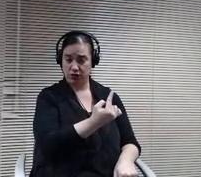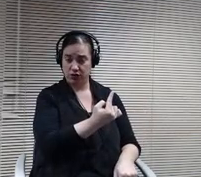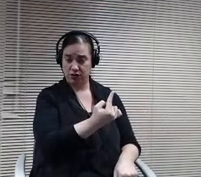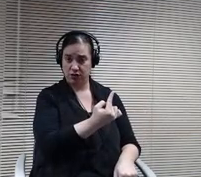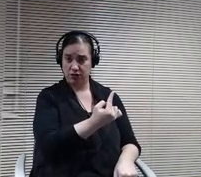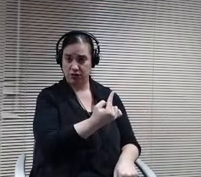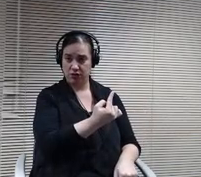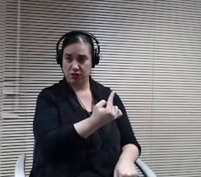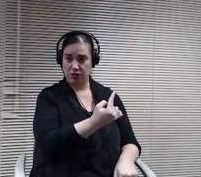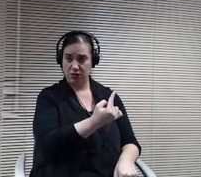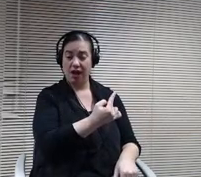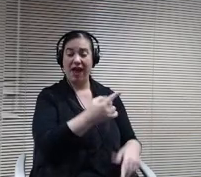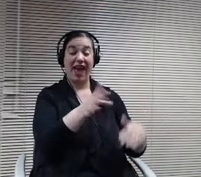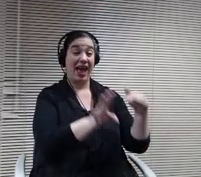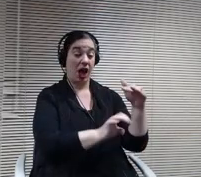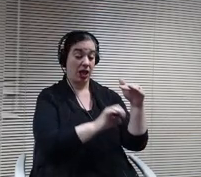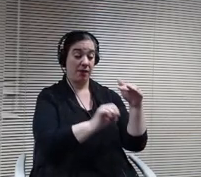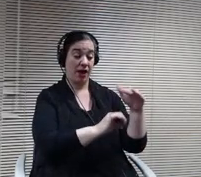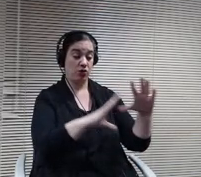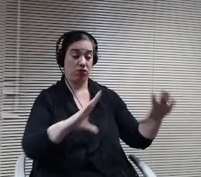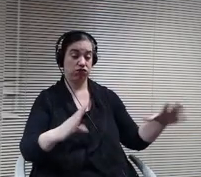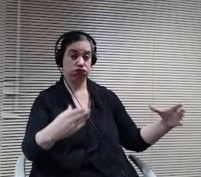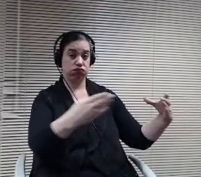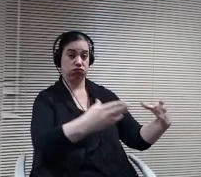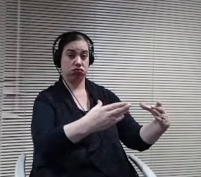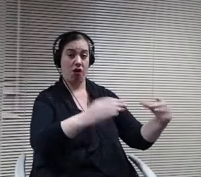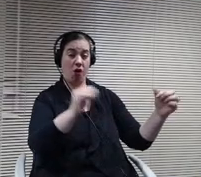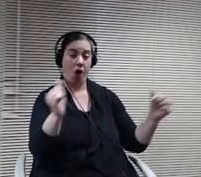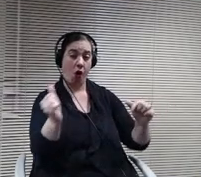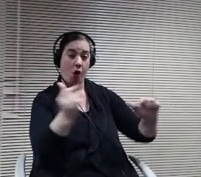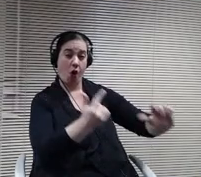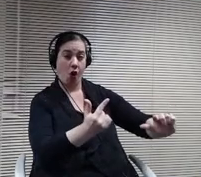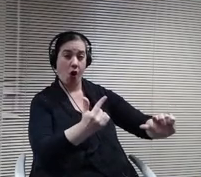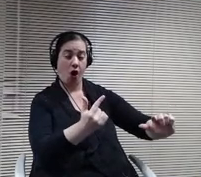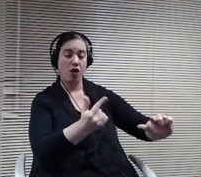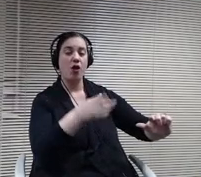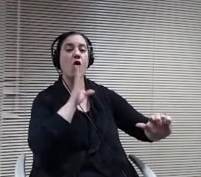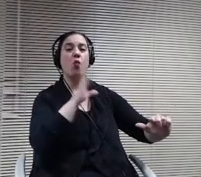will be on in person or so called in person, where we'll